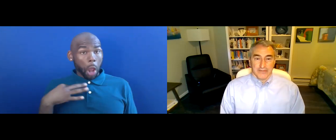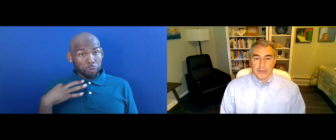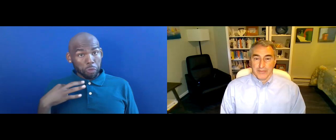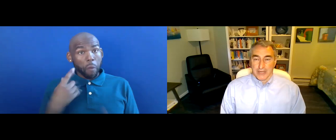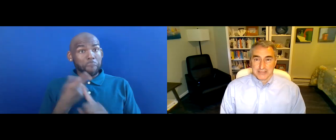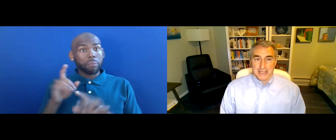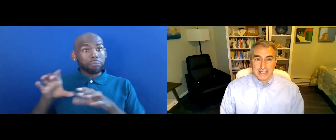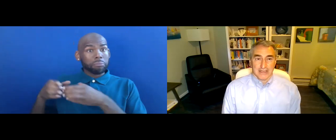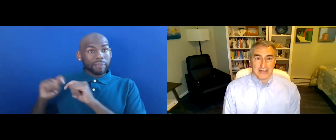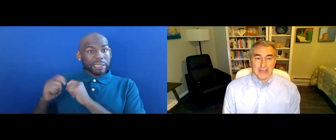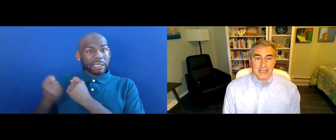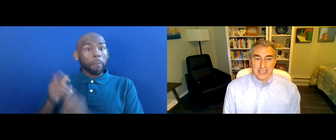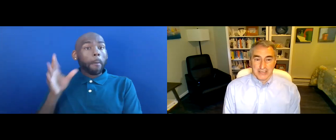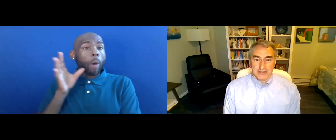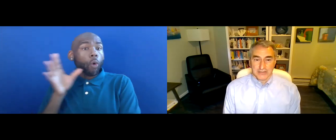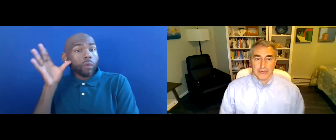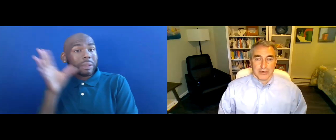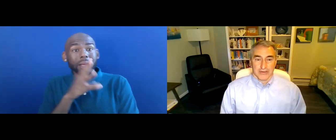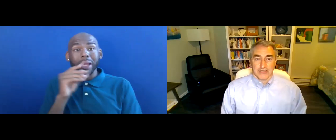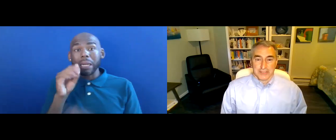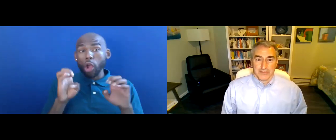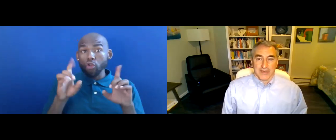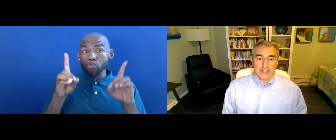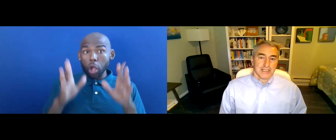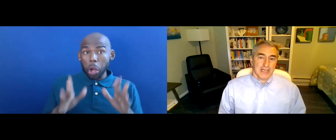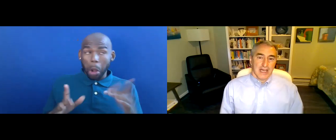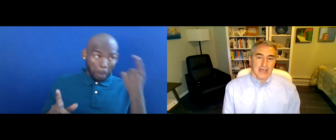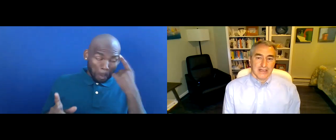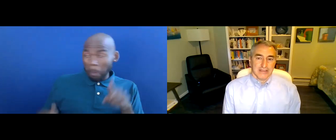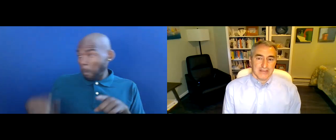THE PARENTS AND EDUCATORS OR EARLY INTERVENTION PROVIDERS,